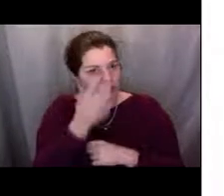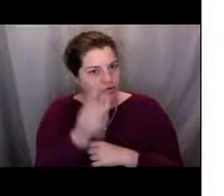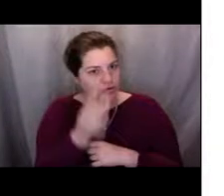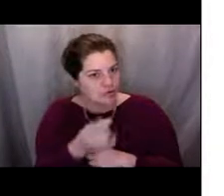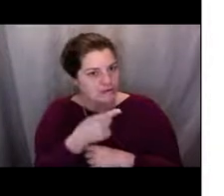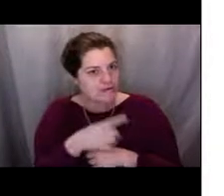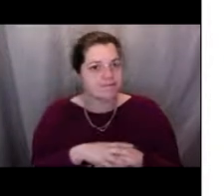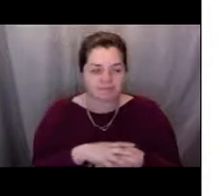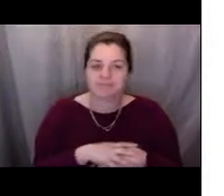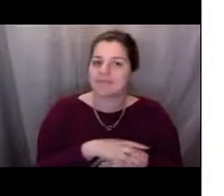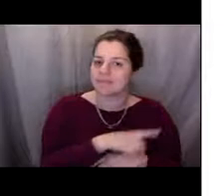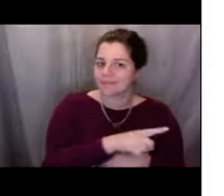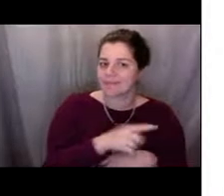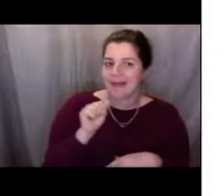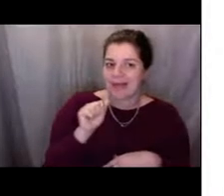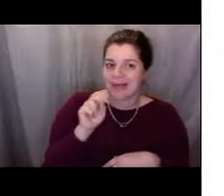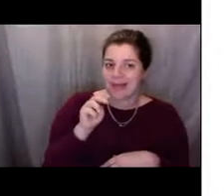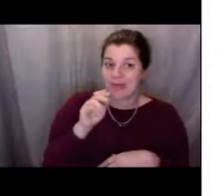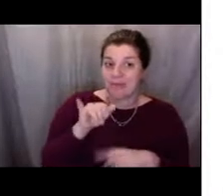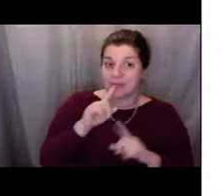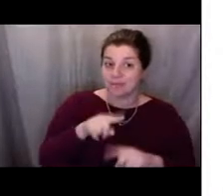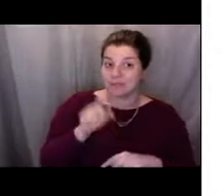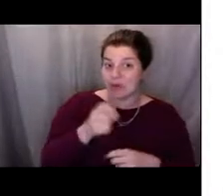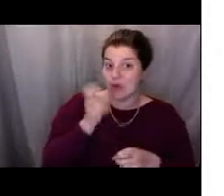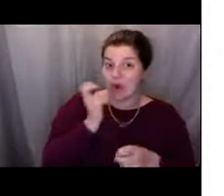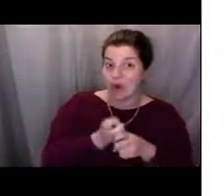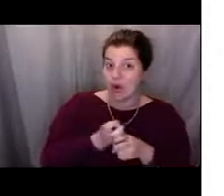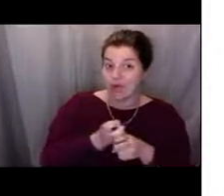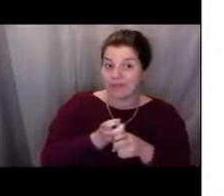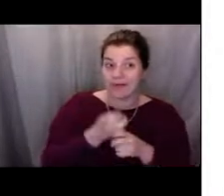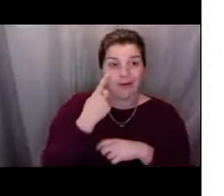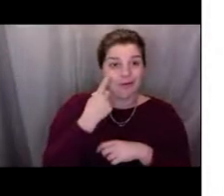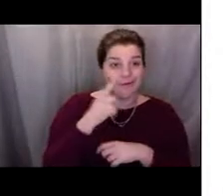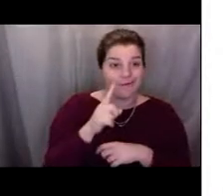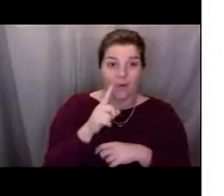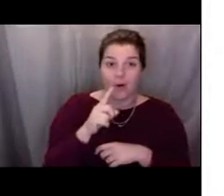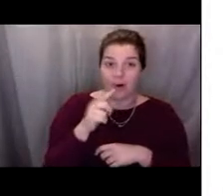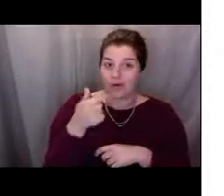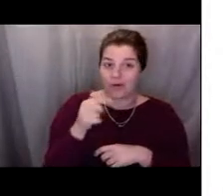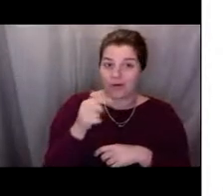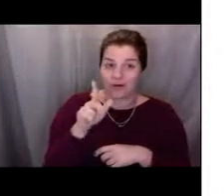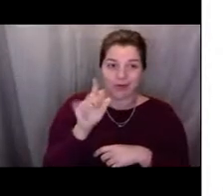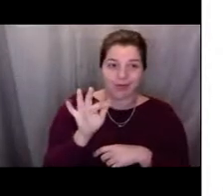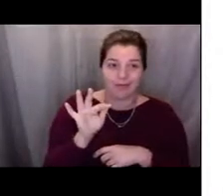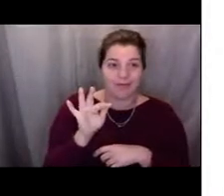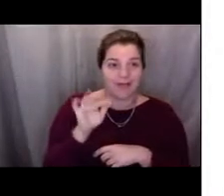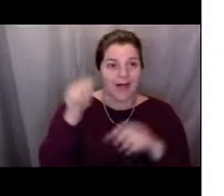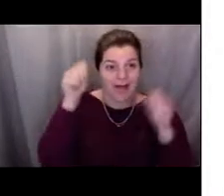the Gulf of Alaska necessarily to have all of its fish fished, overfished 'cause it is a very big area,